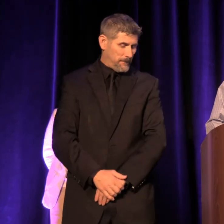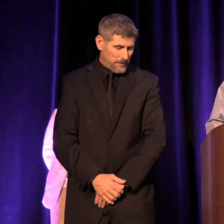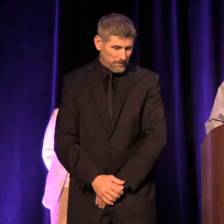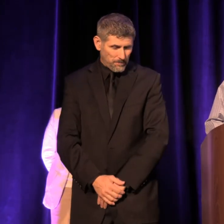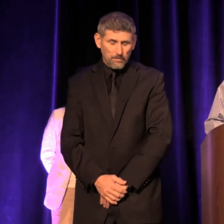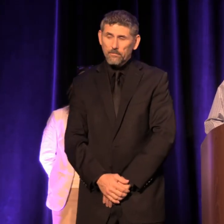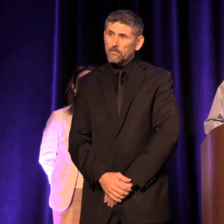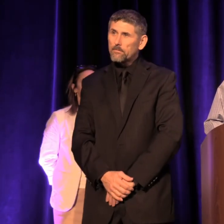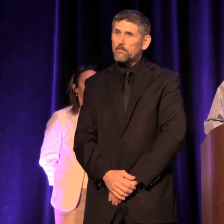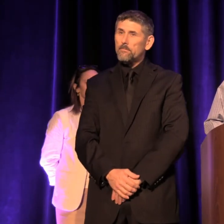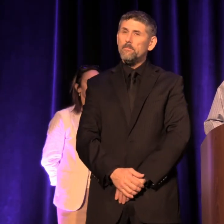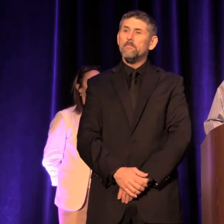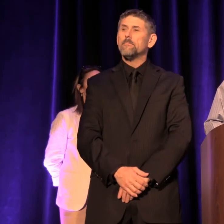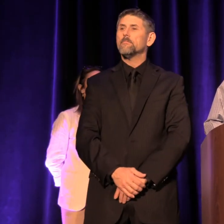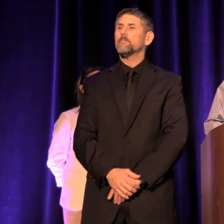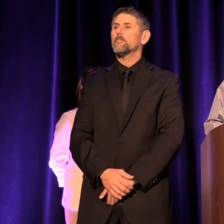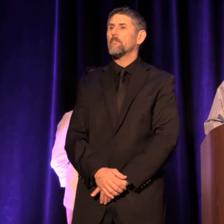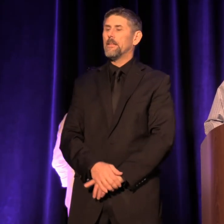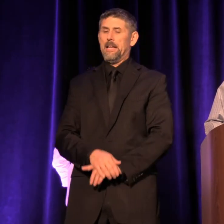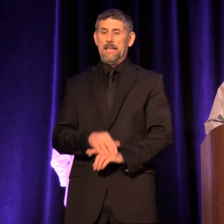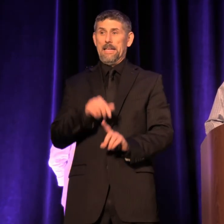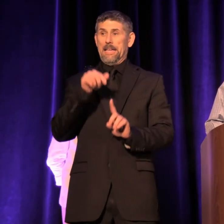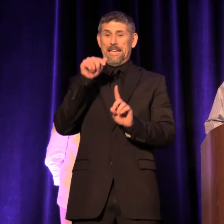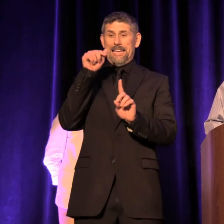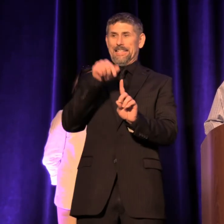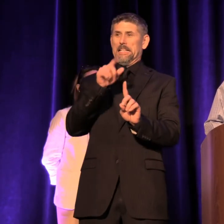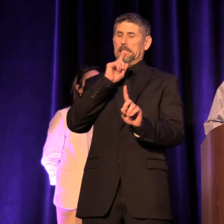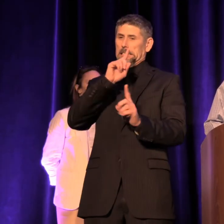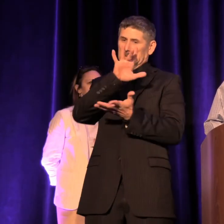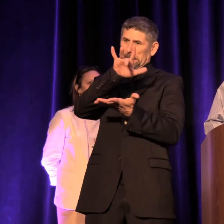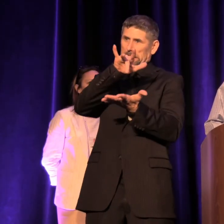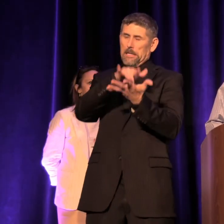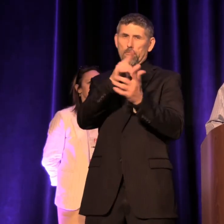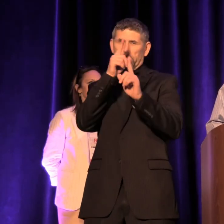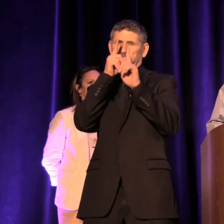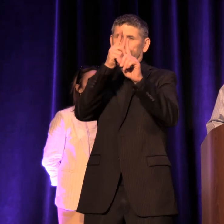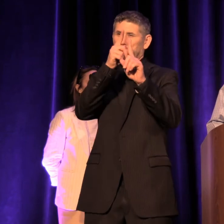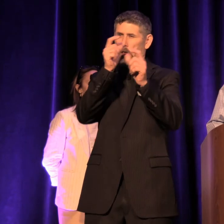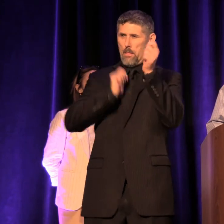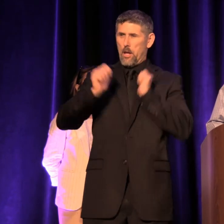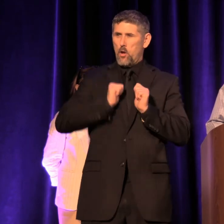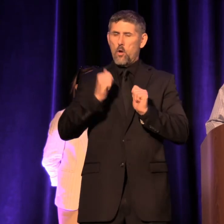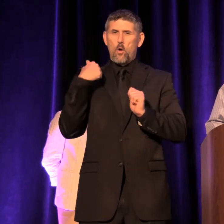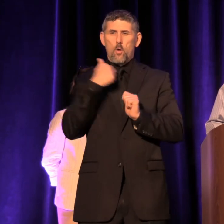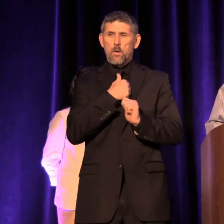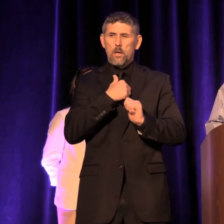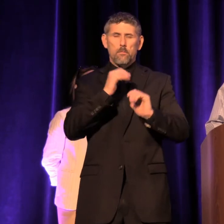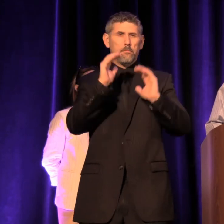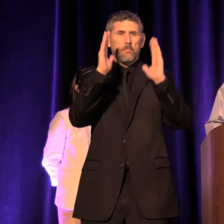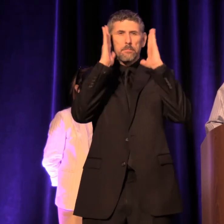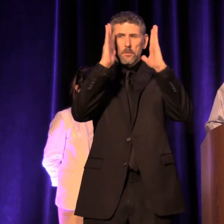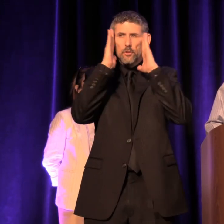"This is the central conviction of the theater: that by listening closely to the lives of others,